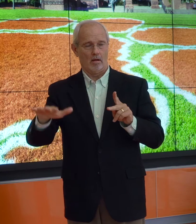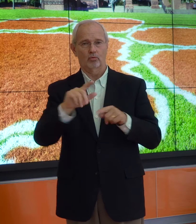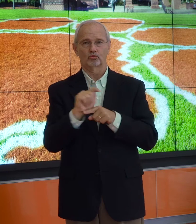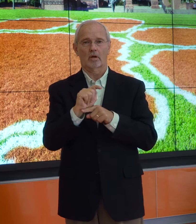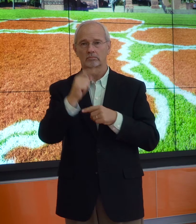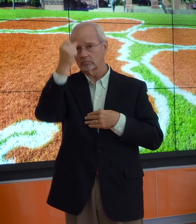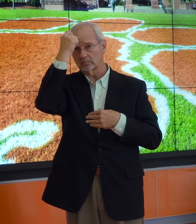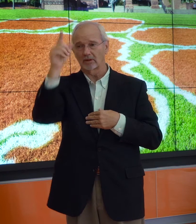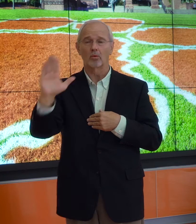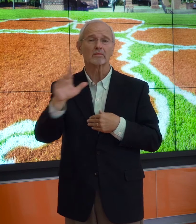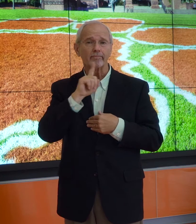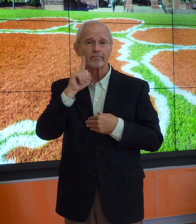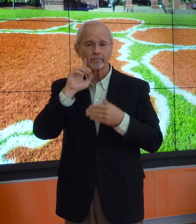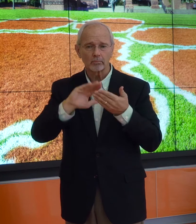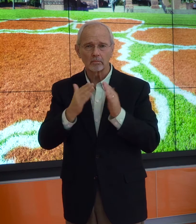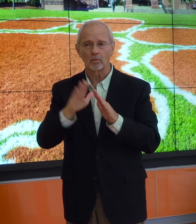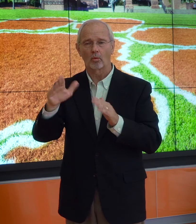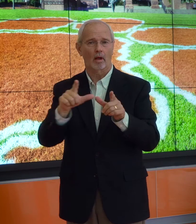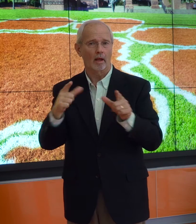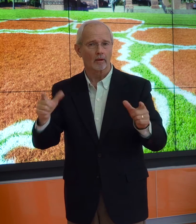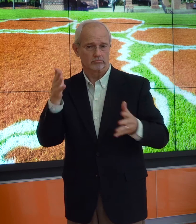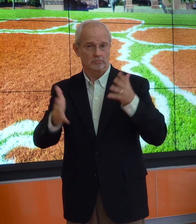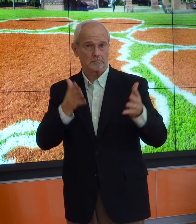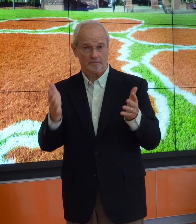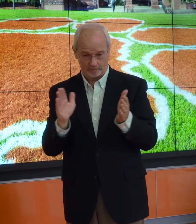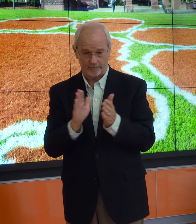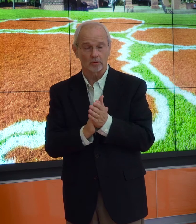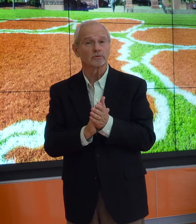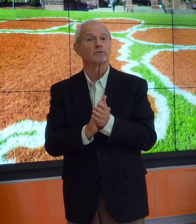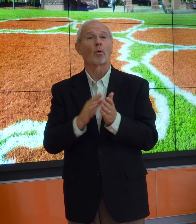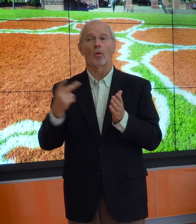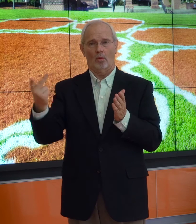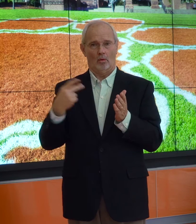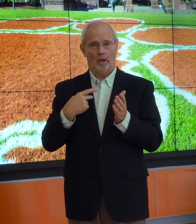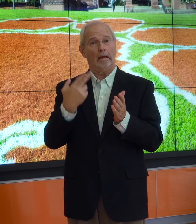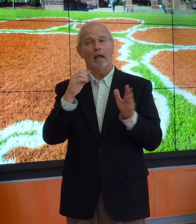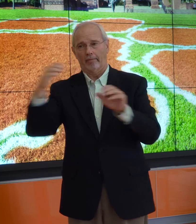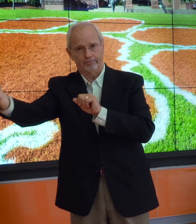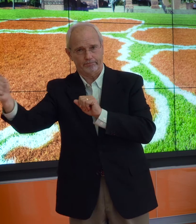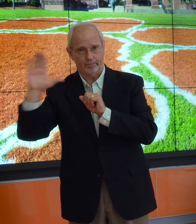who were trained and understand the Deaf Community and their language.